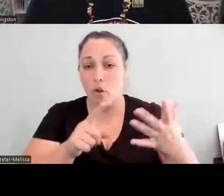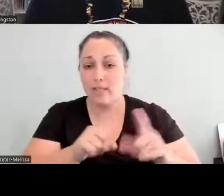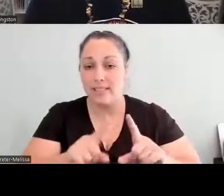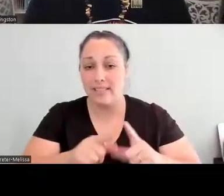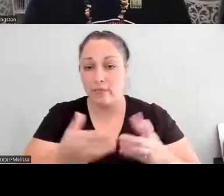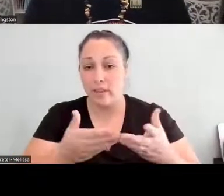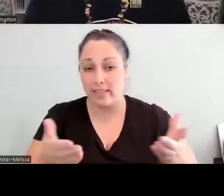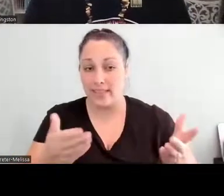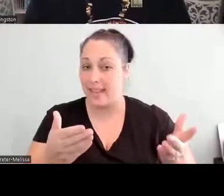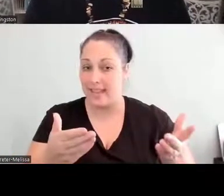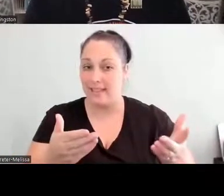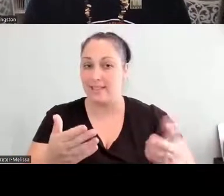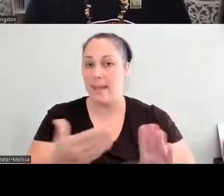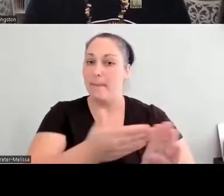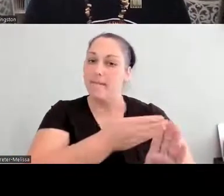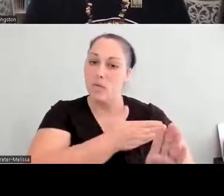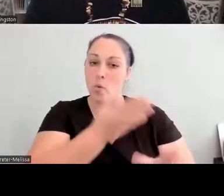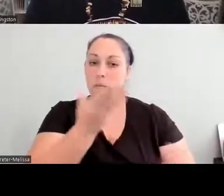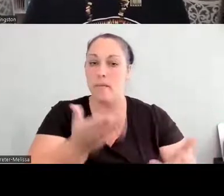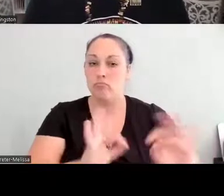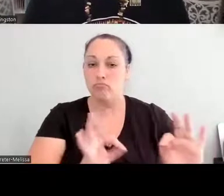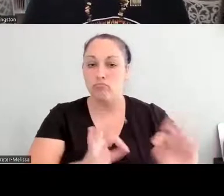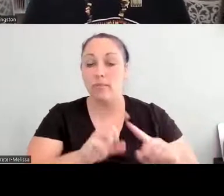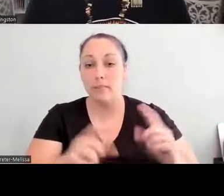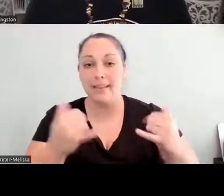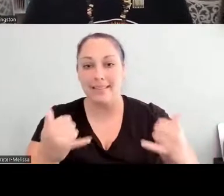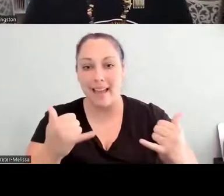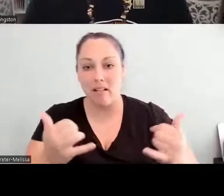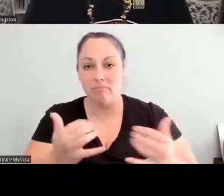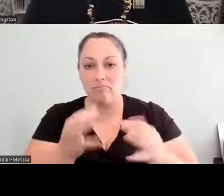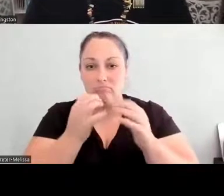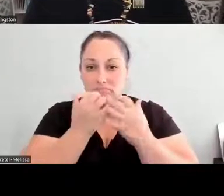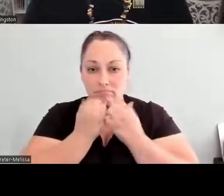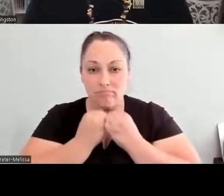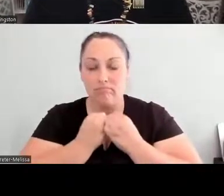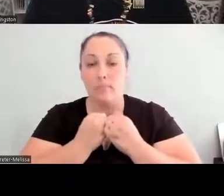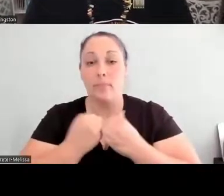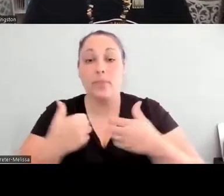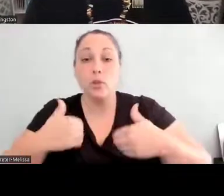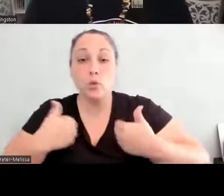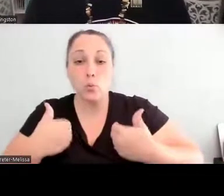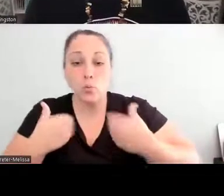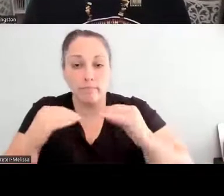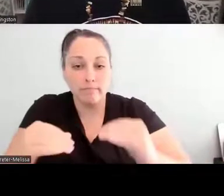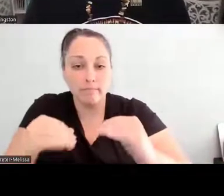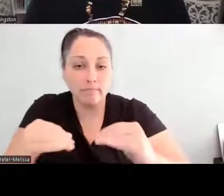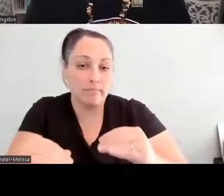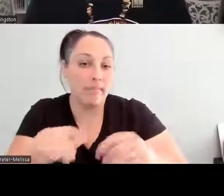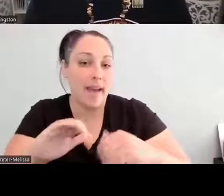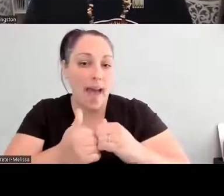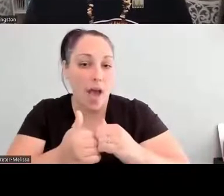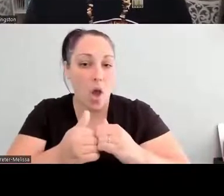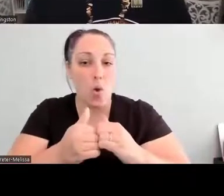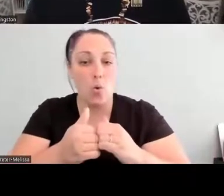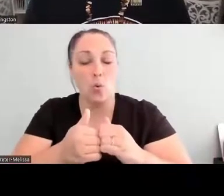also the youth learn how to sew, learn how, you know, to do these different types of crafts, but also to be creative in